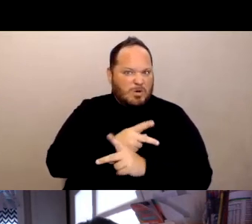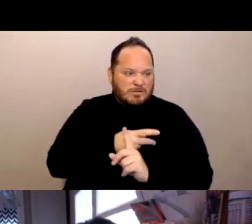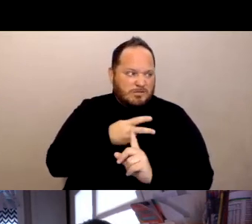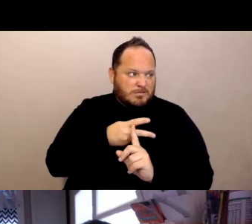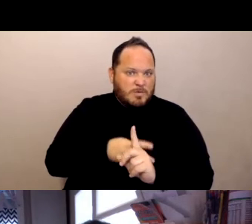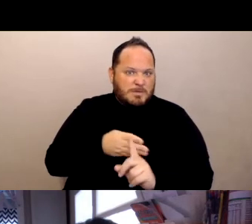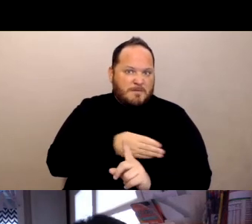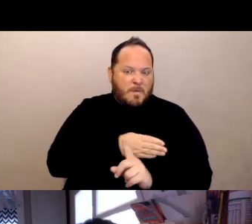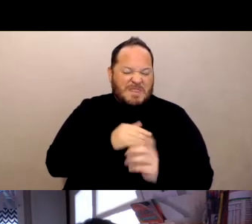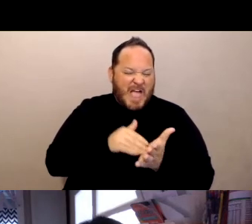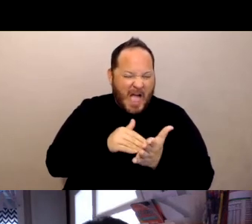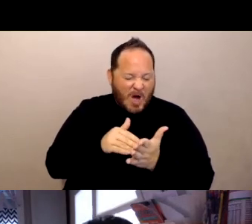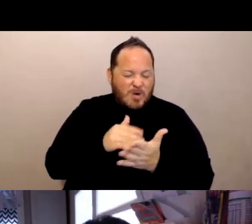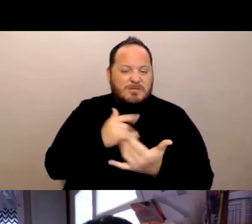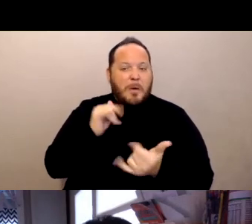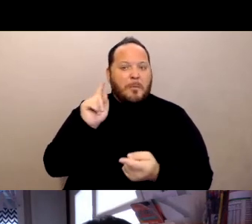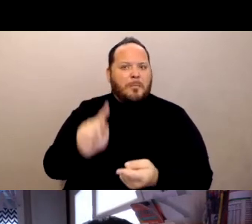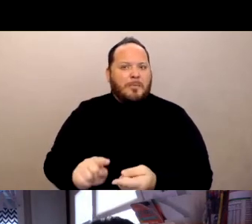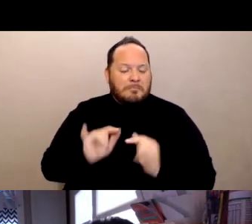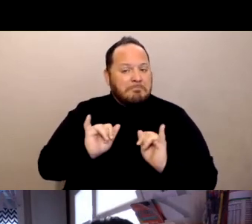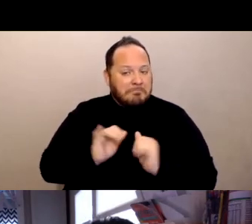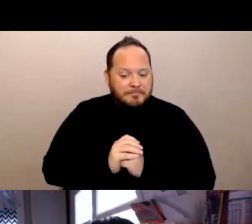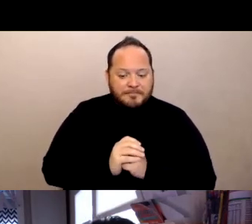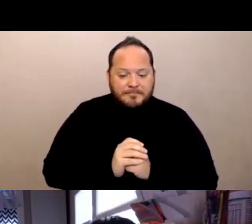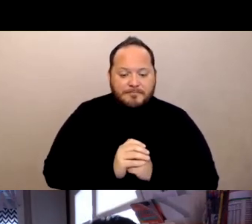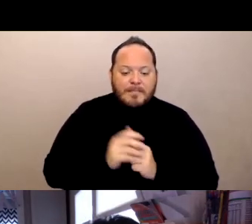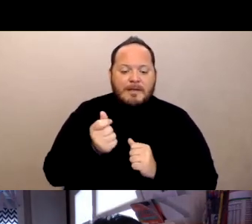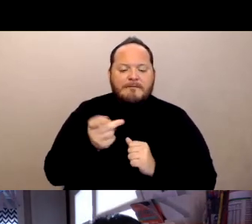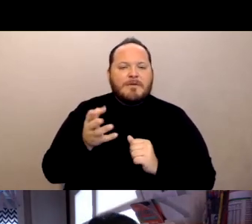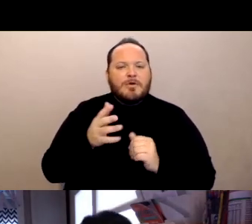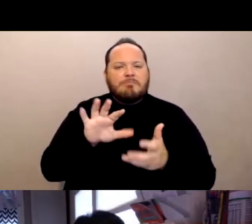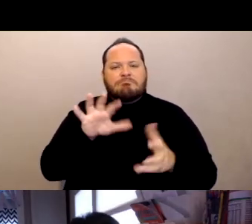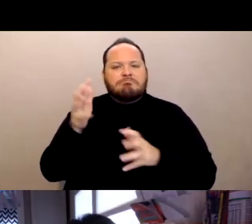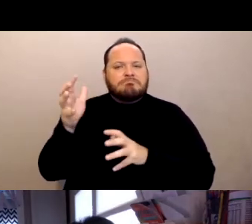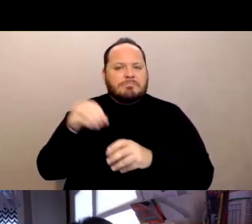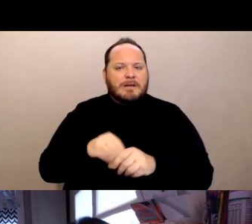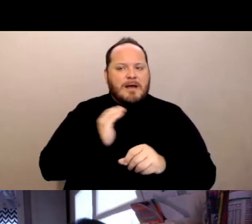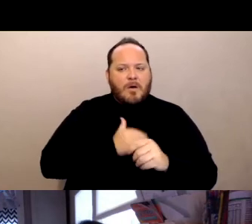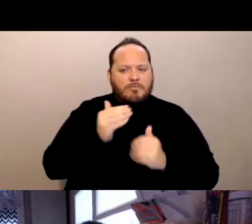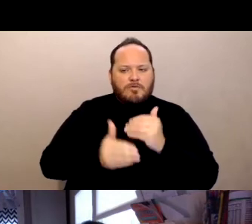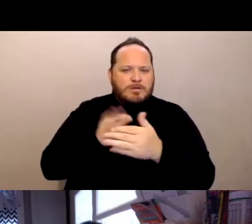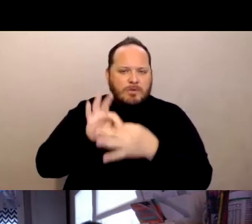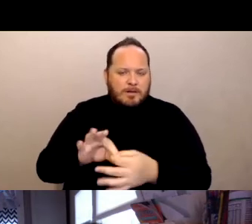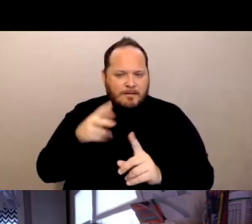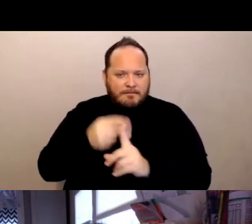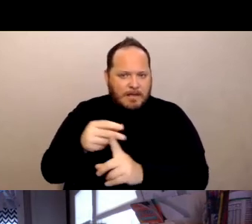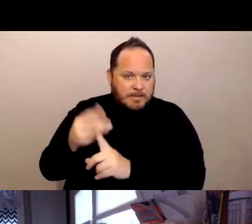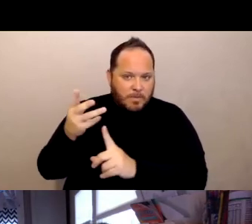A couple of concerns bumps in the road related to the vaccine things that came up. We still don't have very good data